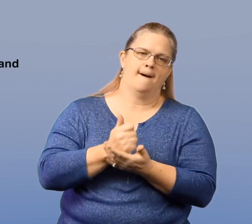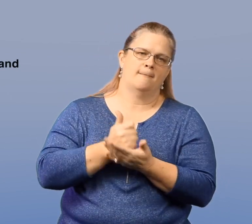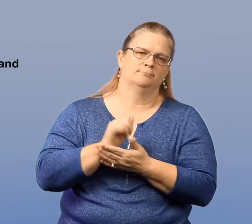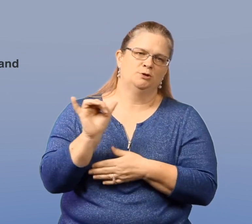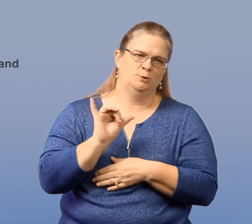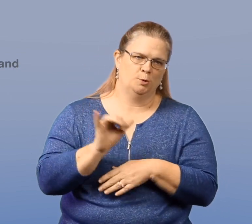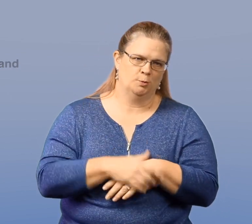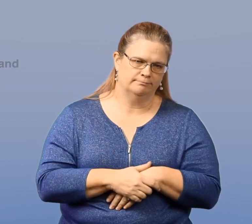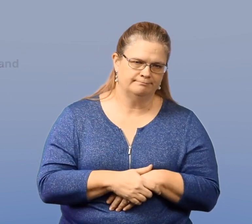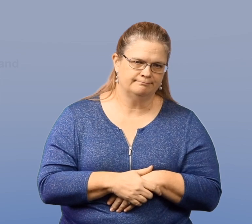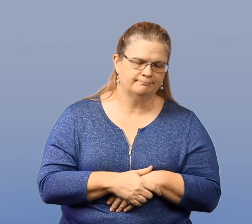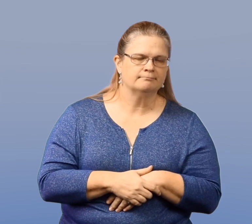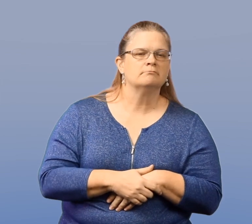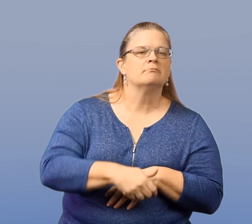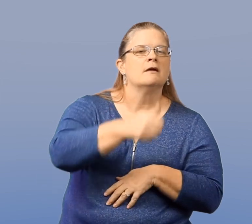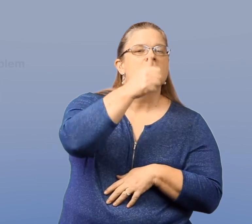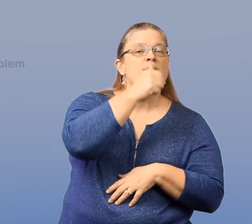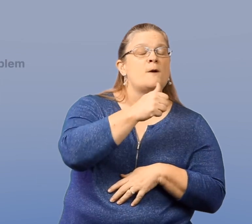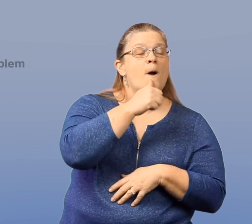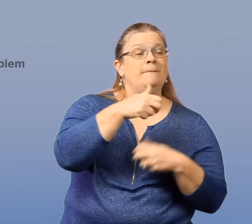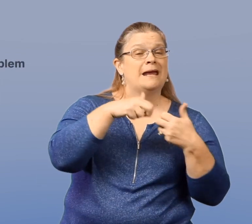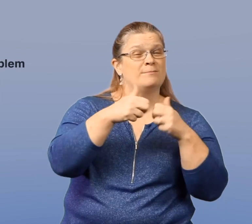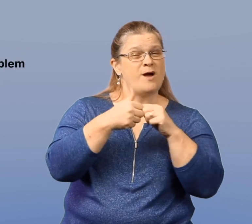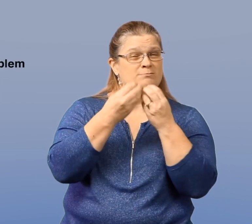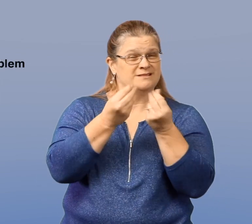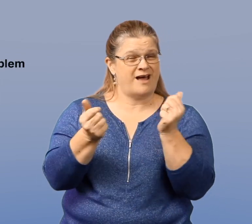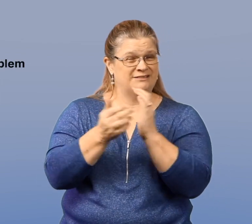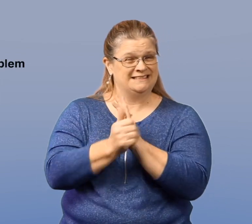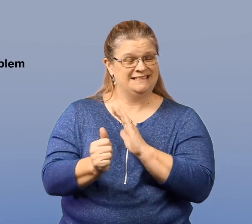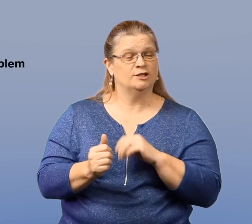Other protective factors include coping and problem-solving skills.